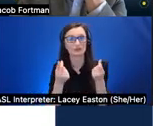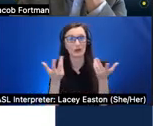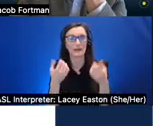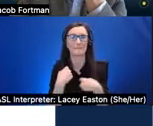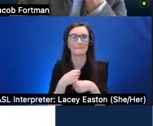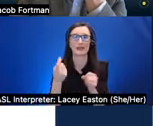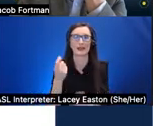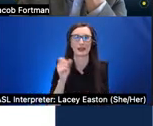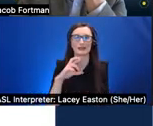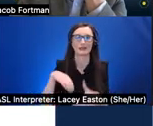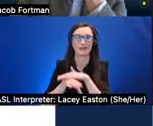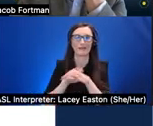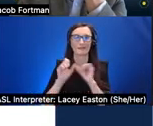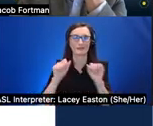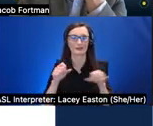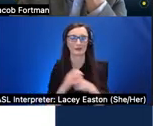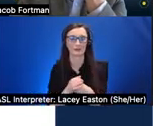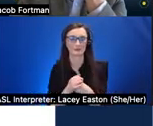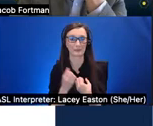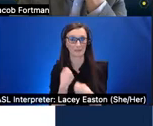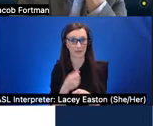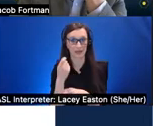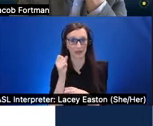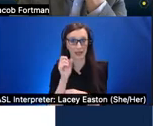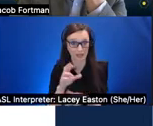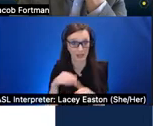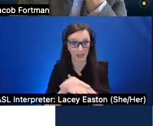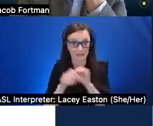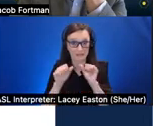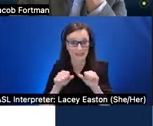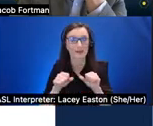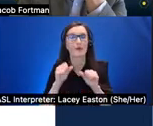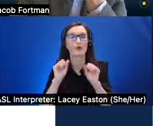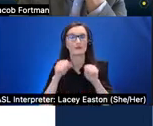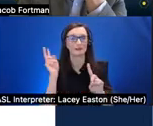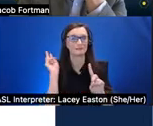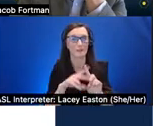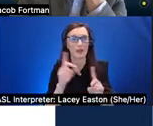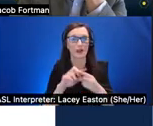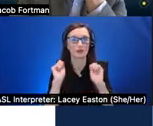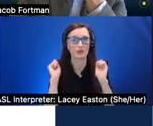uh you know making xr that is accessible and useful for everybody has two aspects one is to